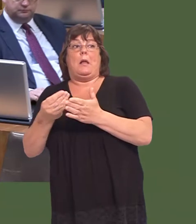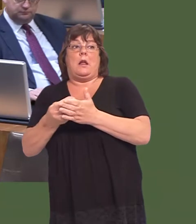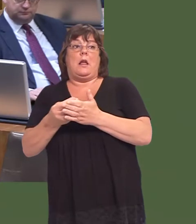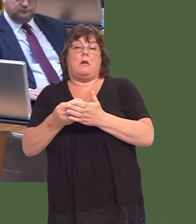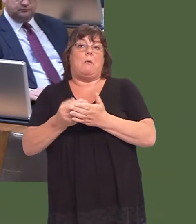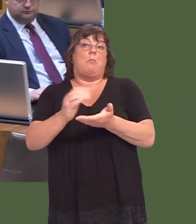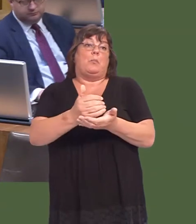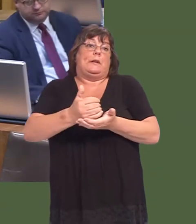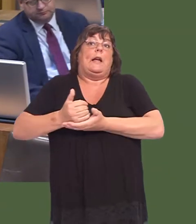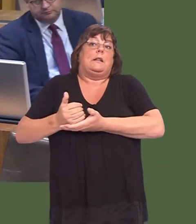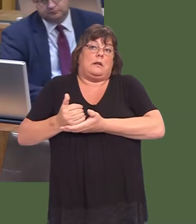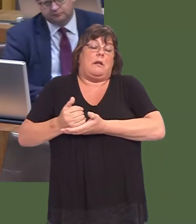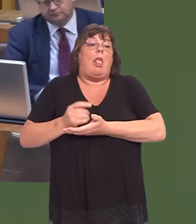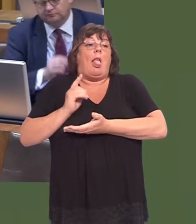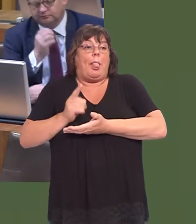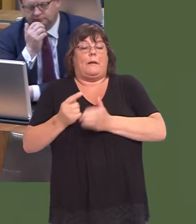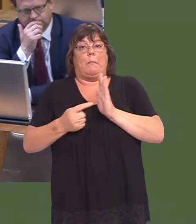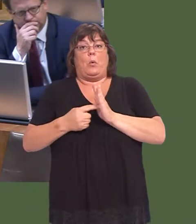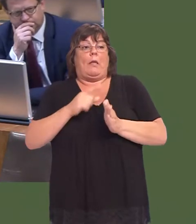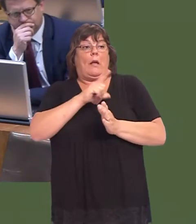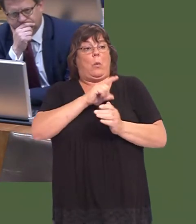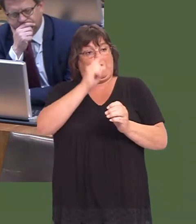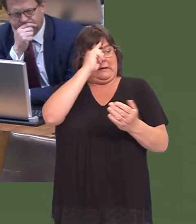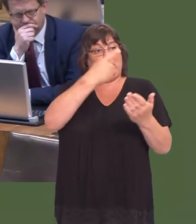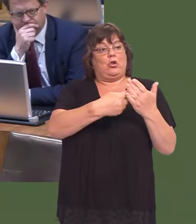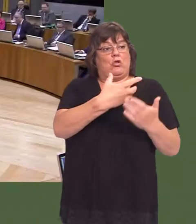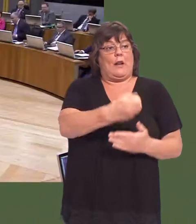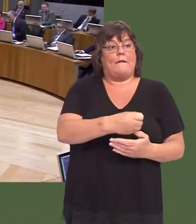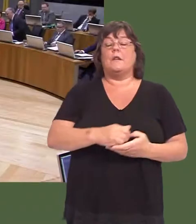Thatís hugely important, and thatís exactly what weíve done in taking this decision. Andrew R.T.